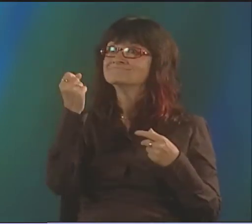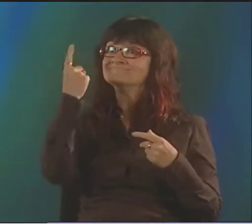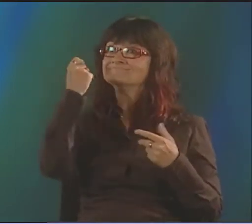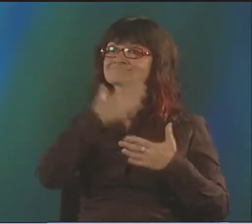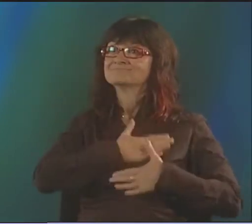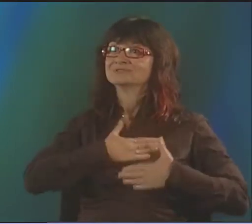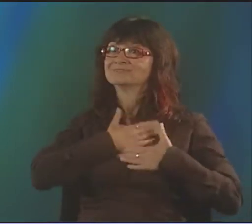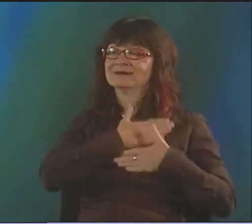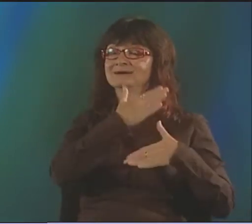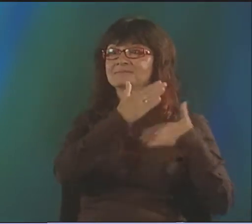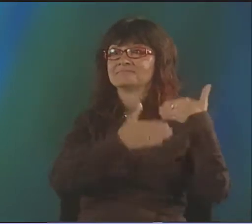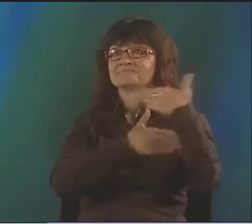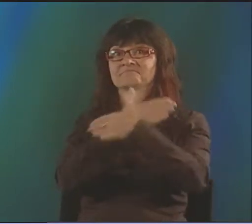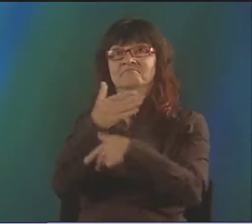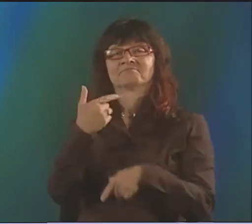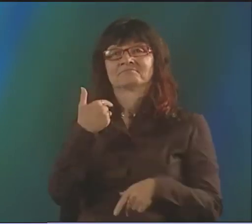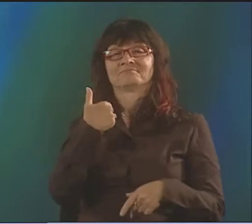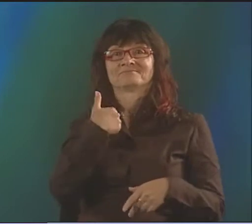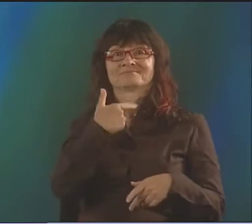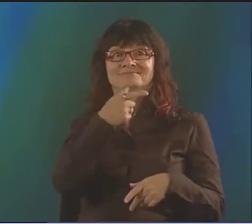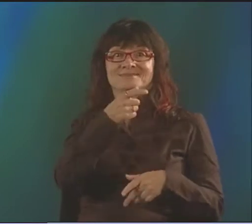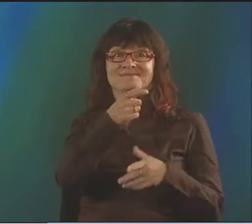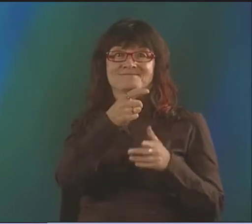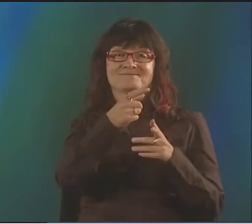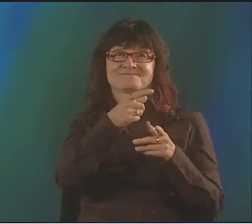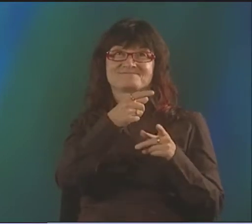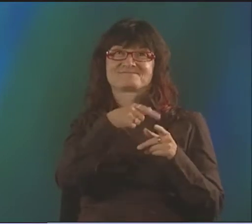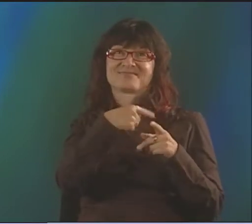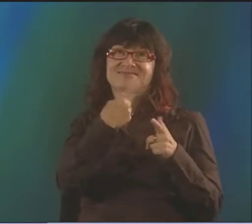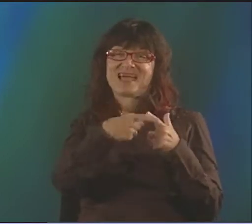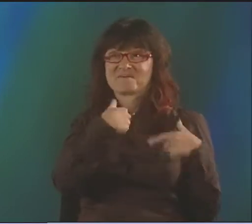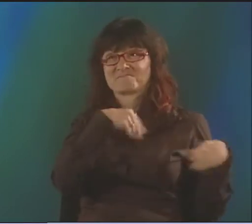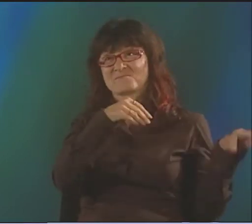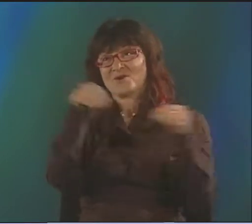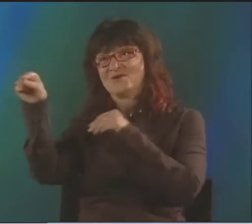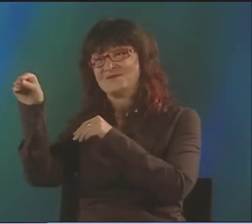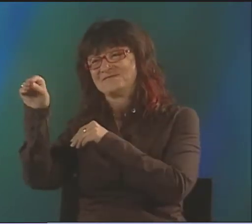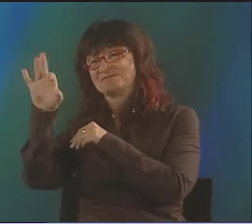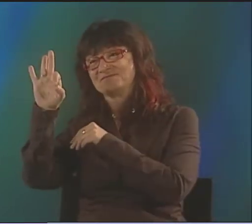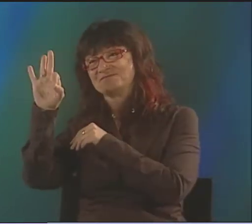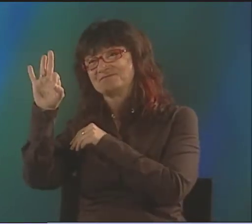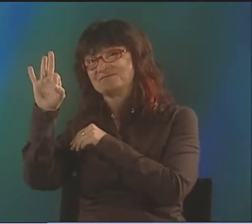JUST EVERYBODY TOGETHER. AND THEY REALLY APPRECIATED WHAT I WAS DOING.